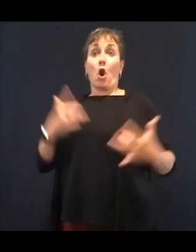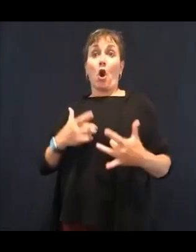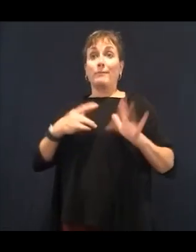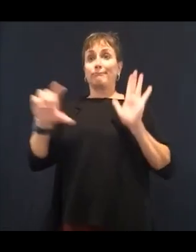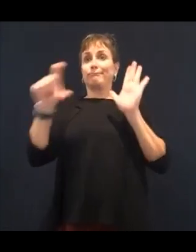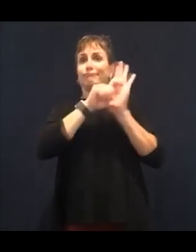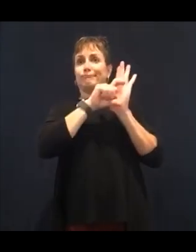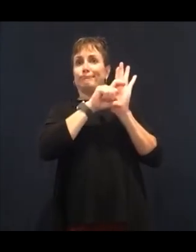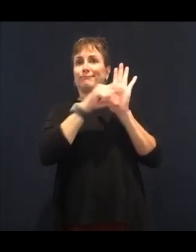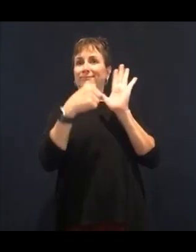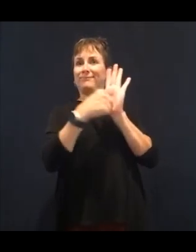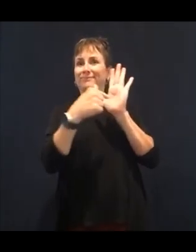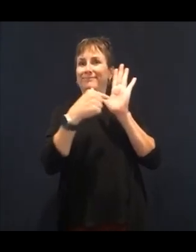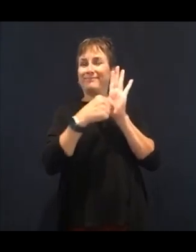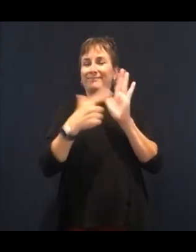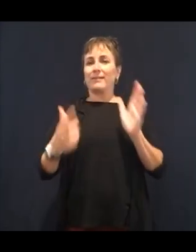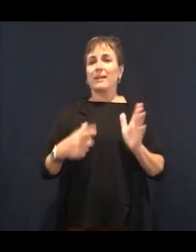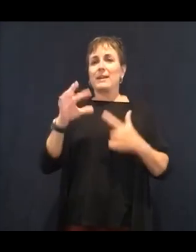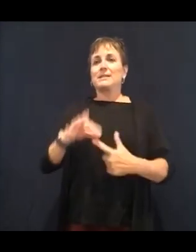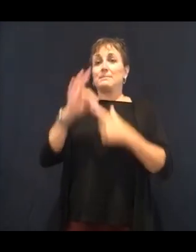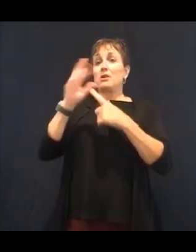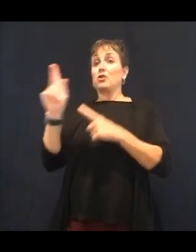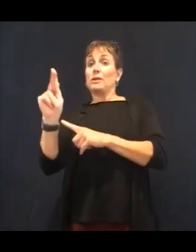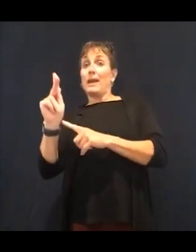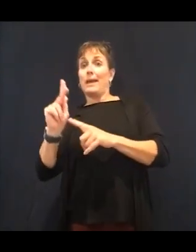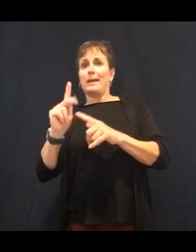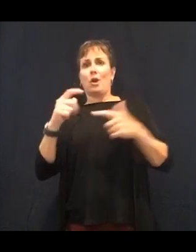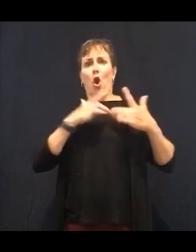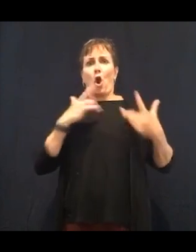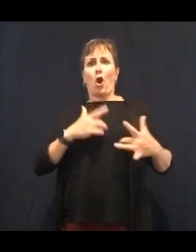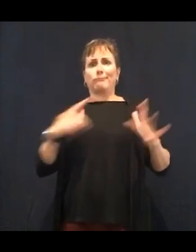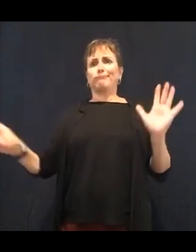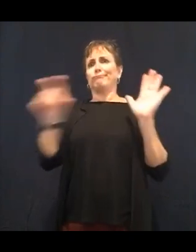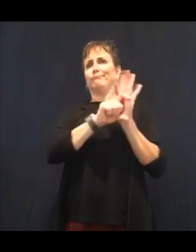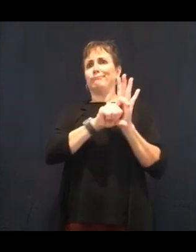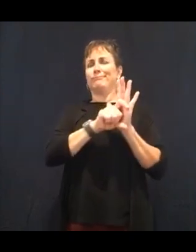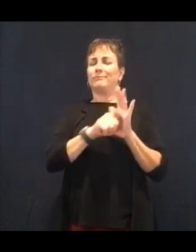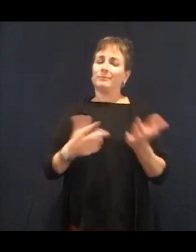say whatever they want on the front of a product label.